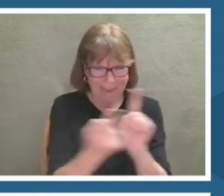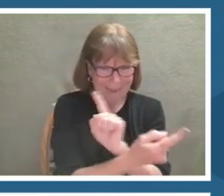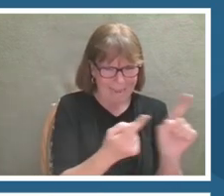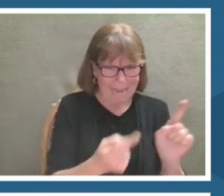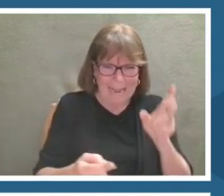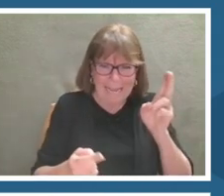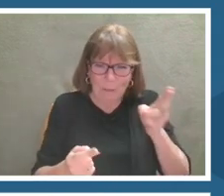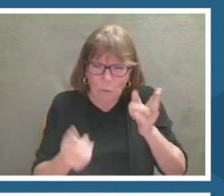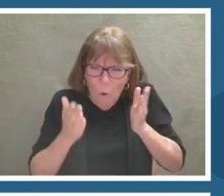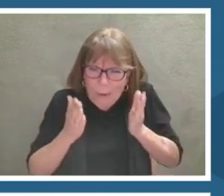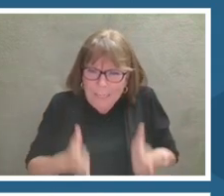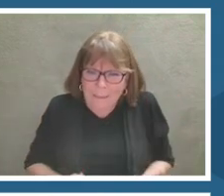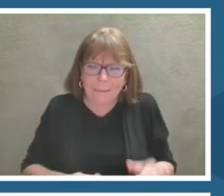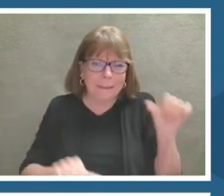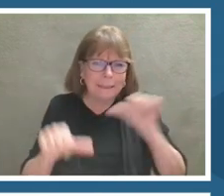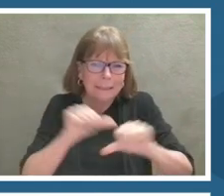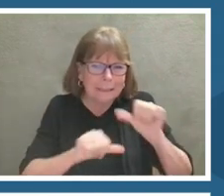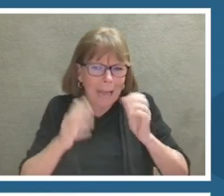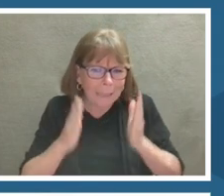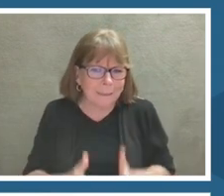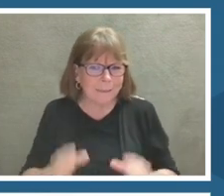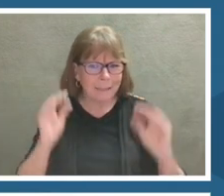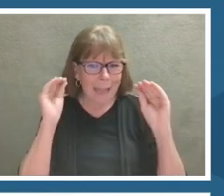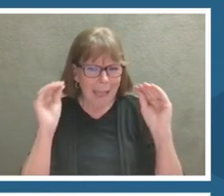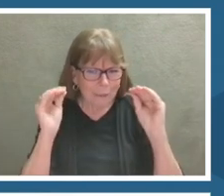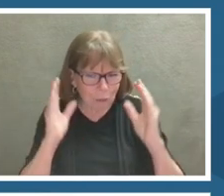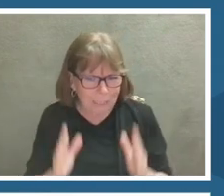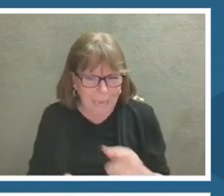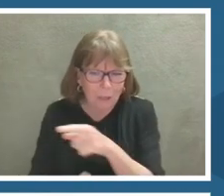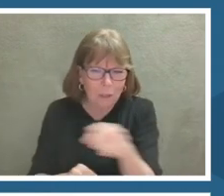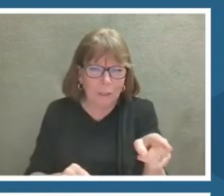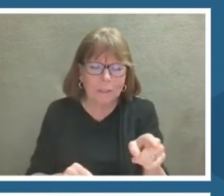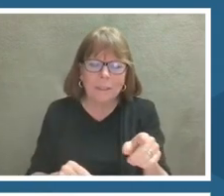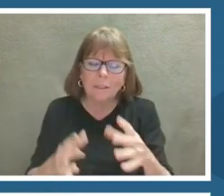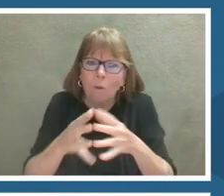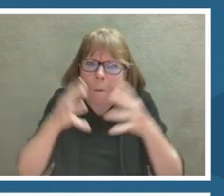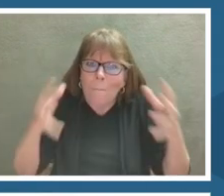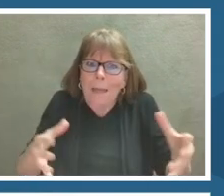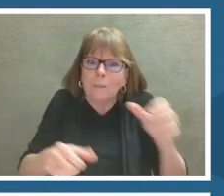they are all doing this really innovative and interesting work taking all that stuff